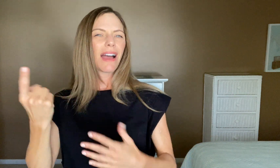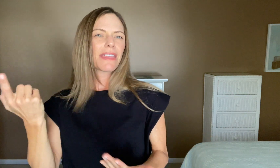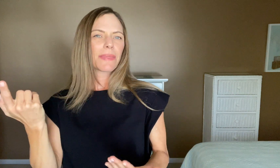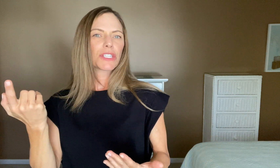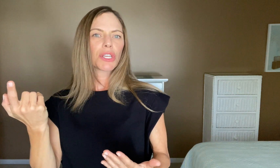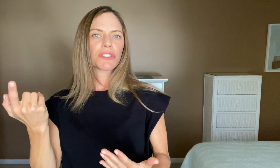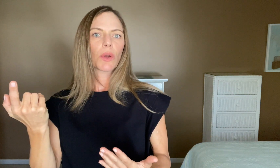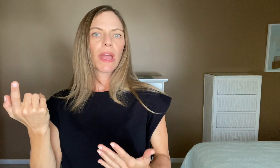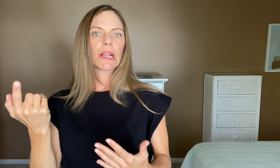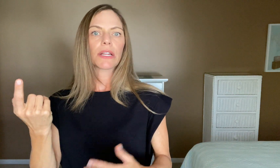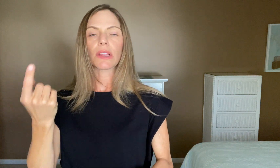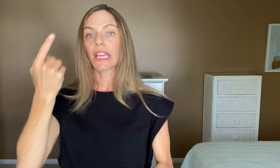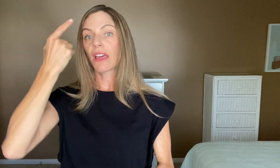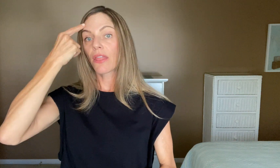I think that shows it quite clearly.